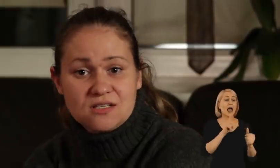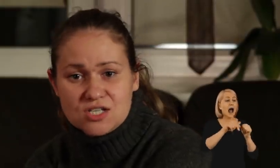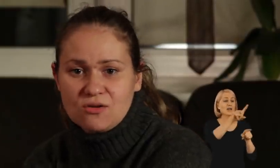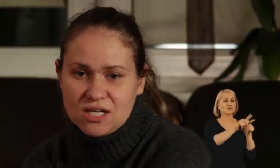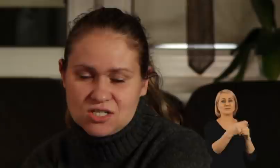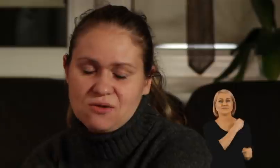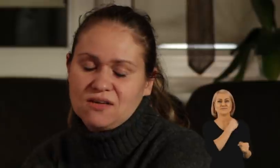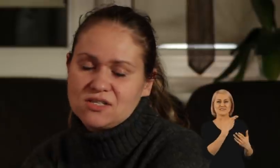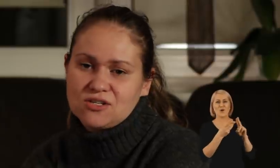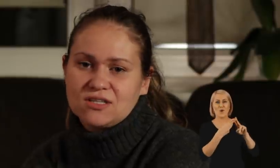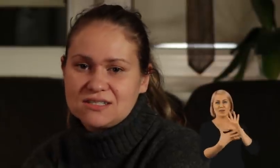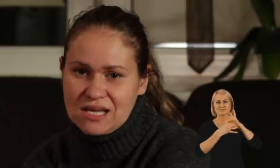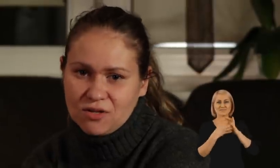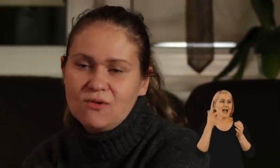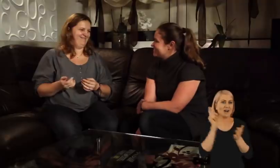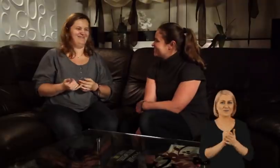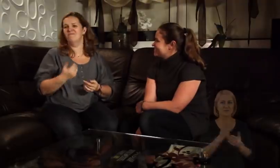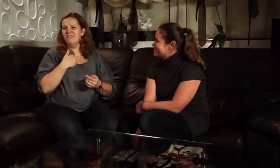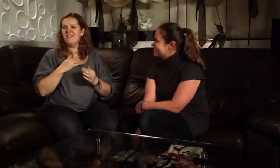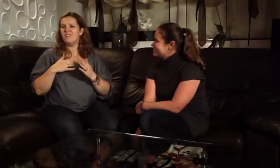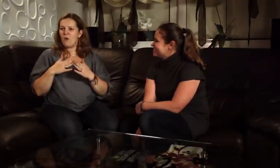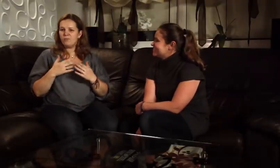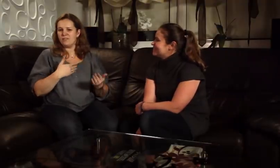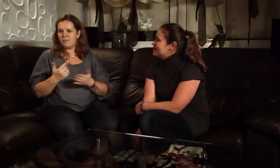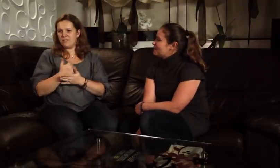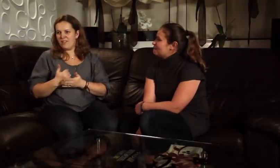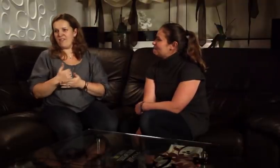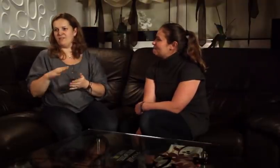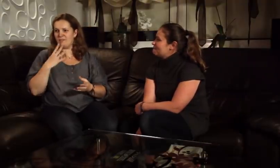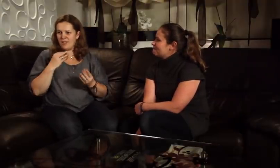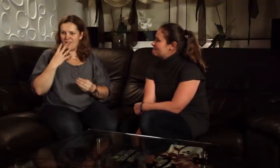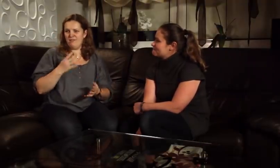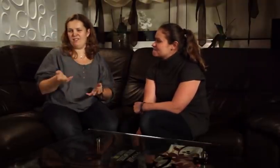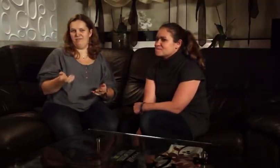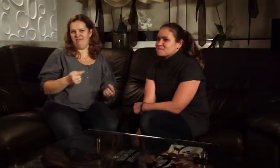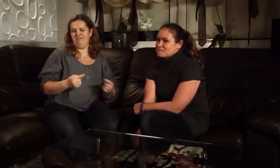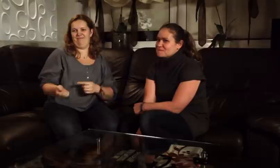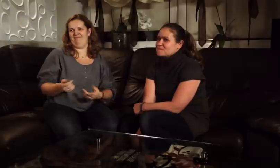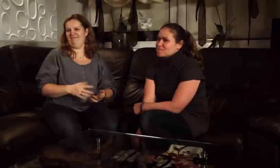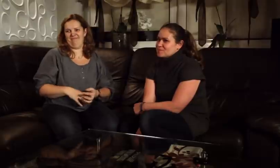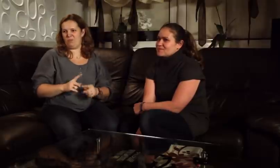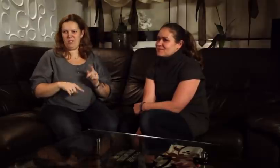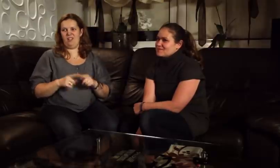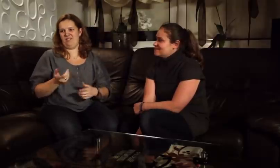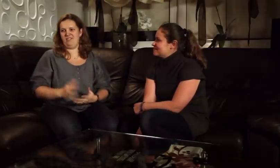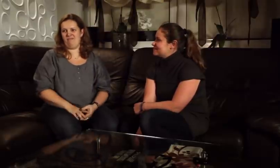and she wanted to contact me as well. We invite each other for coffee, our children play together and we talk. It's normal.